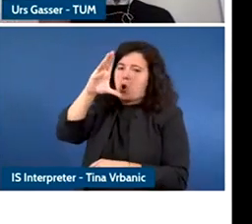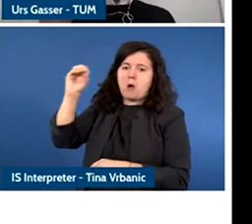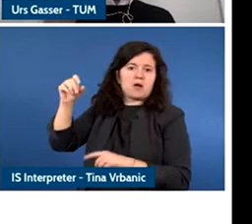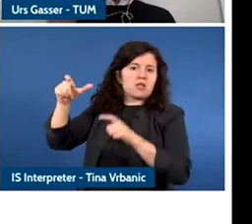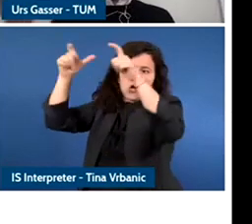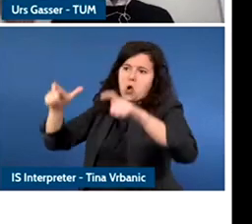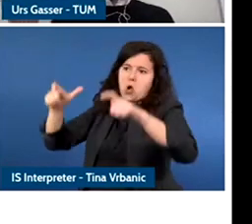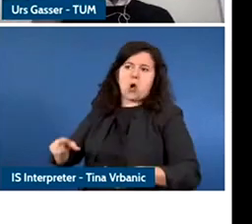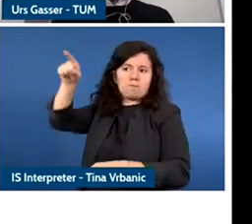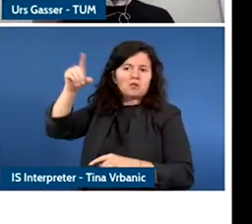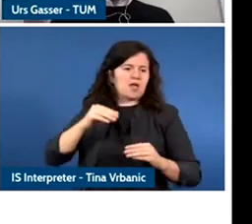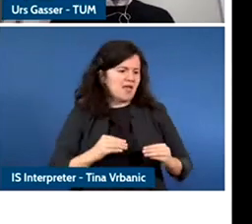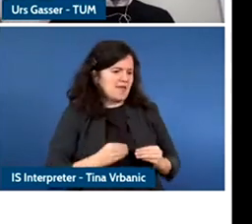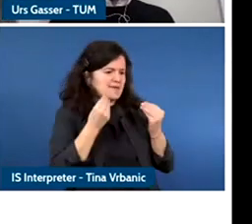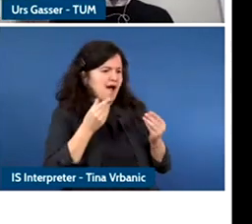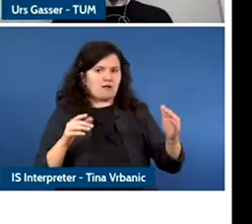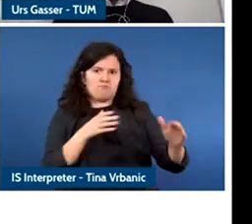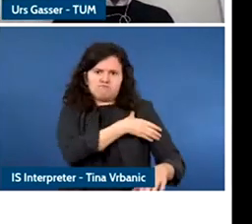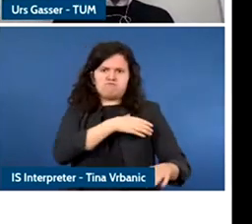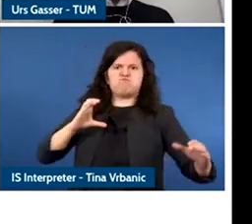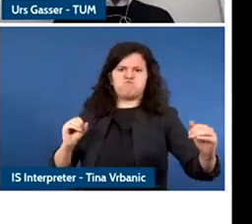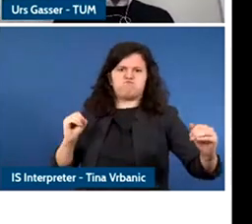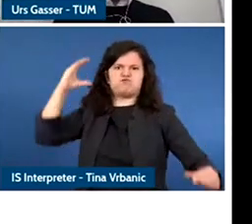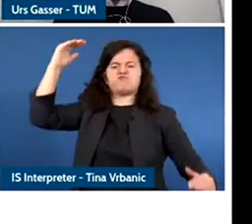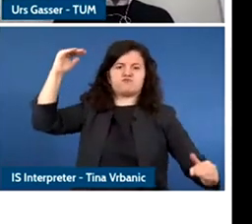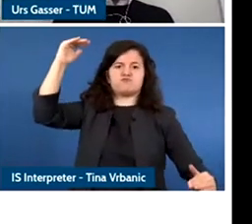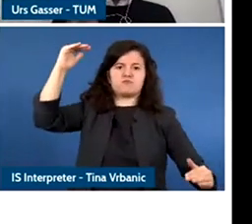symmetries between young people and parents and caregiver and is youth and